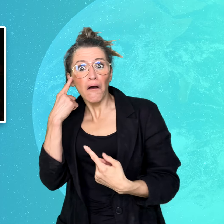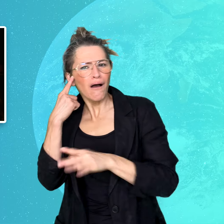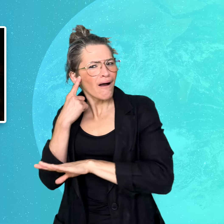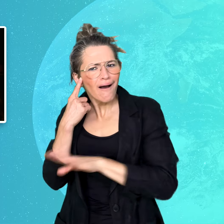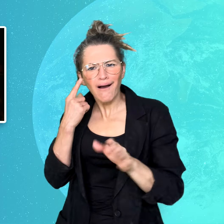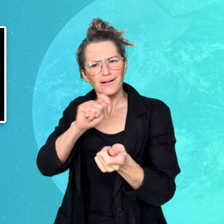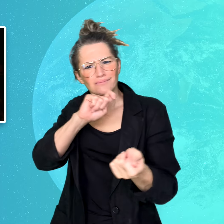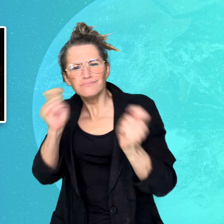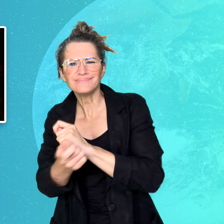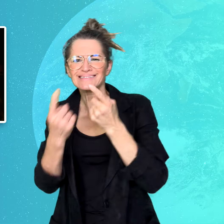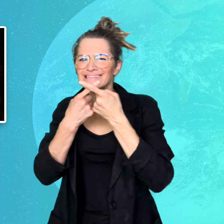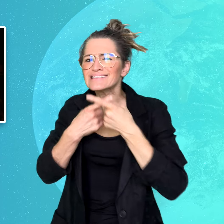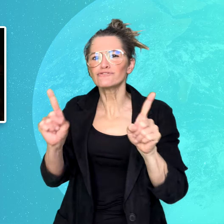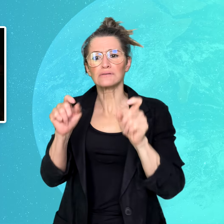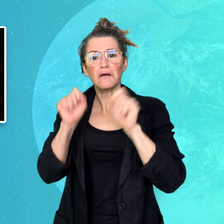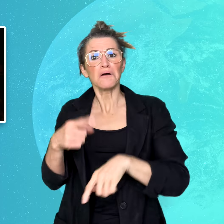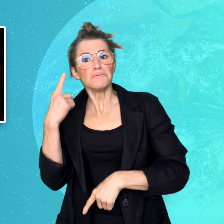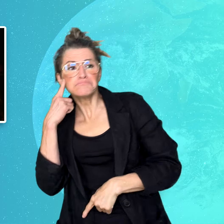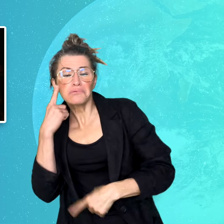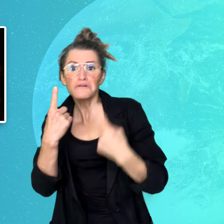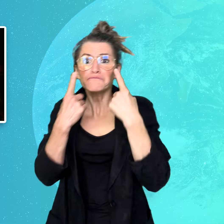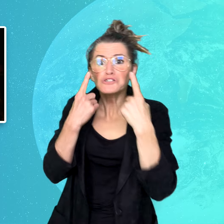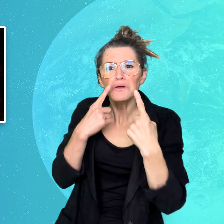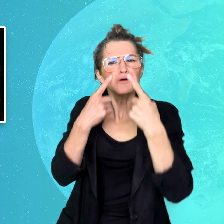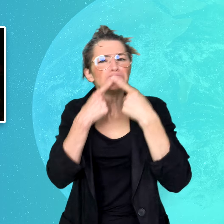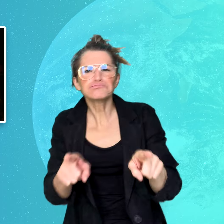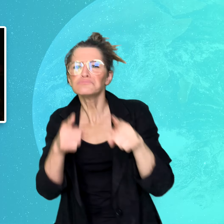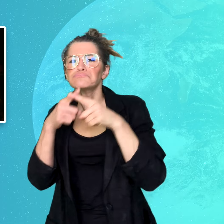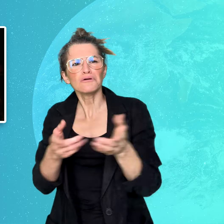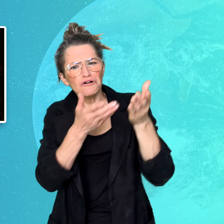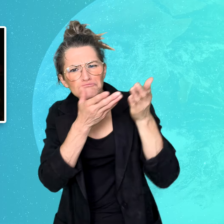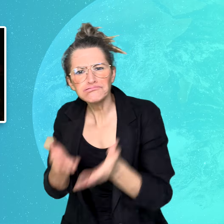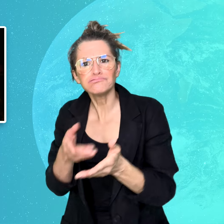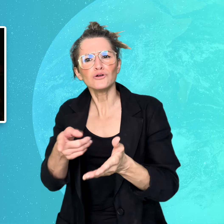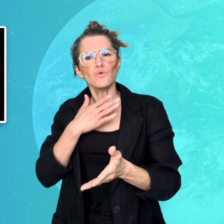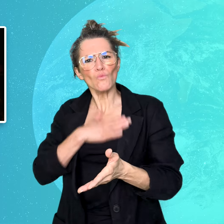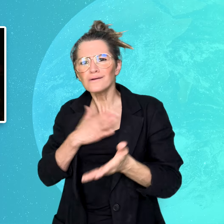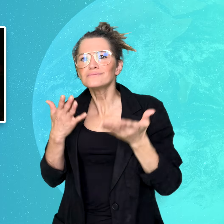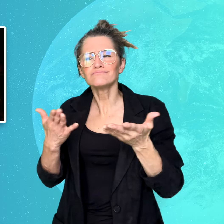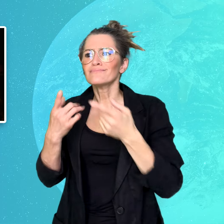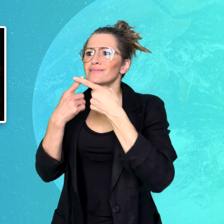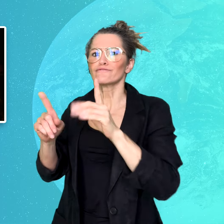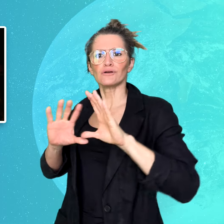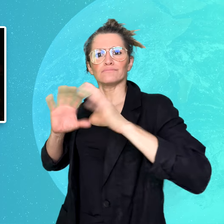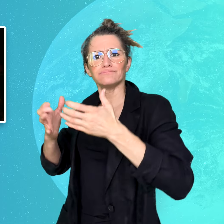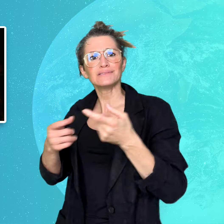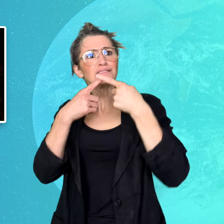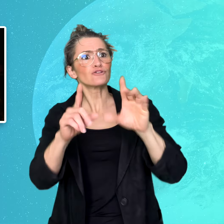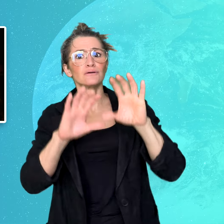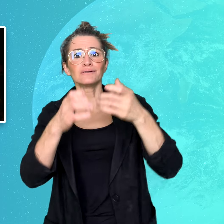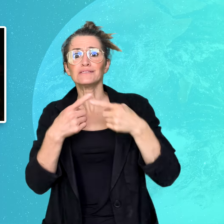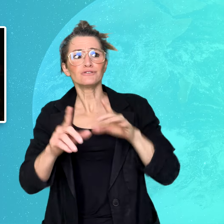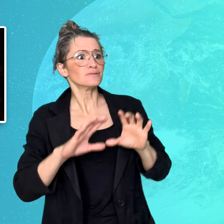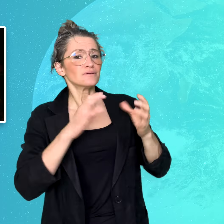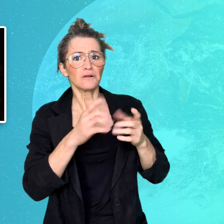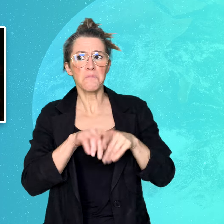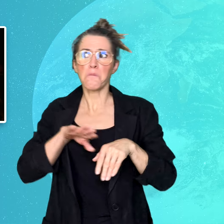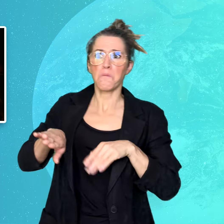as the focus is on bridging communities and celebrating diversity